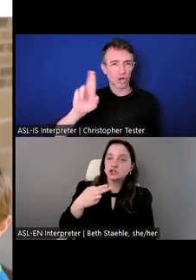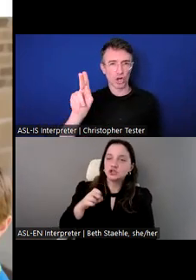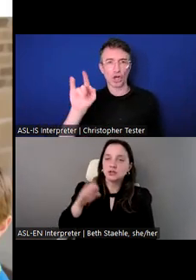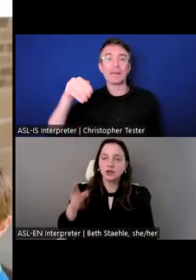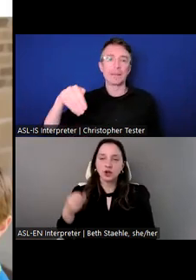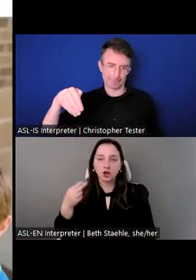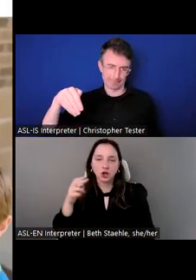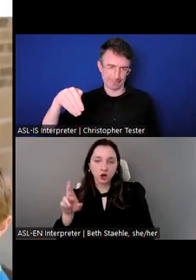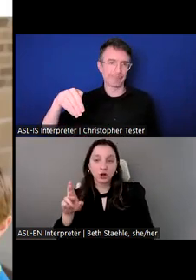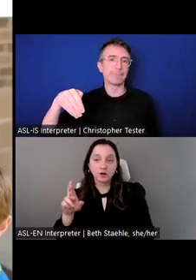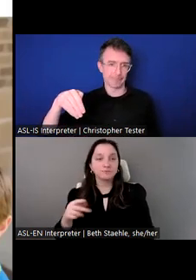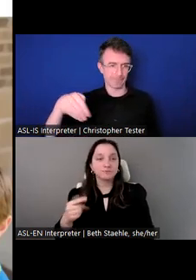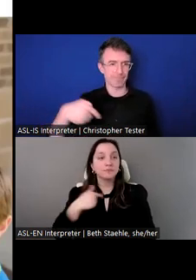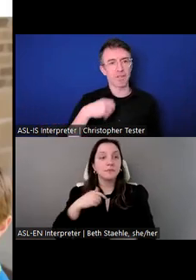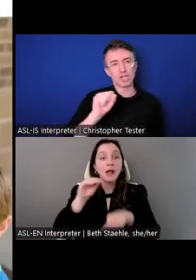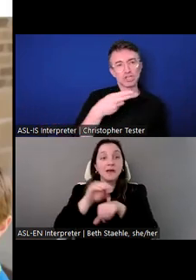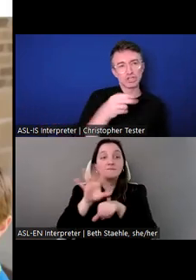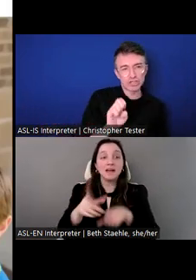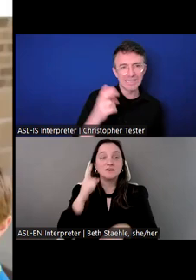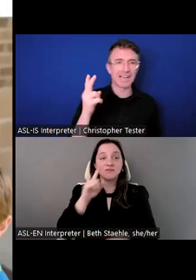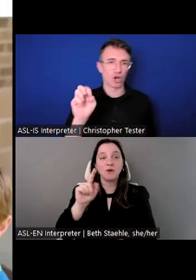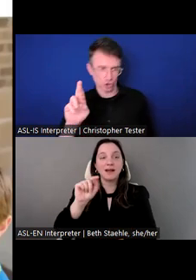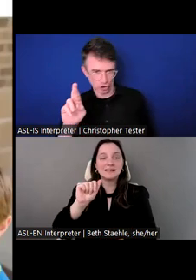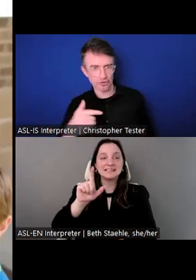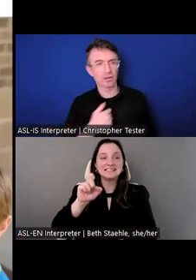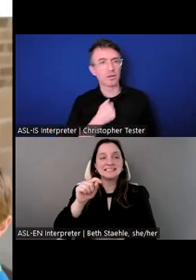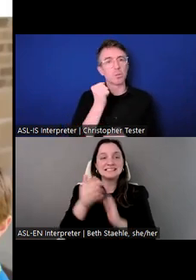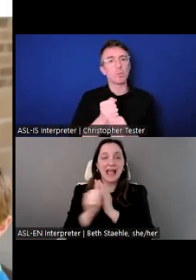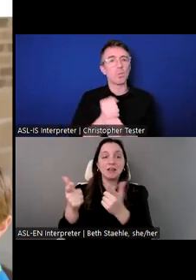I am the advisor of talent attraction and acquisition.